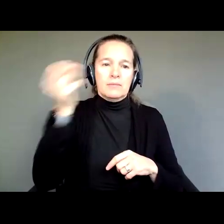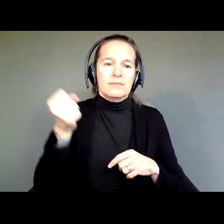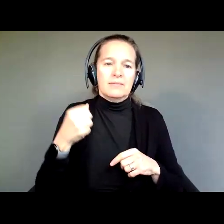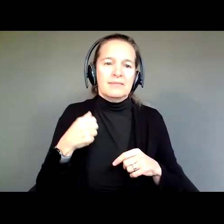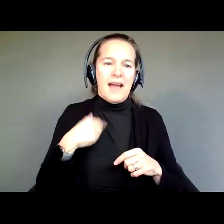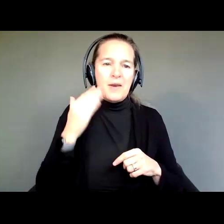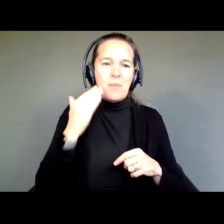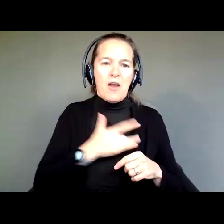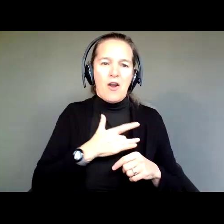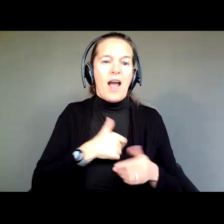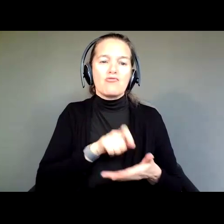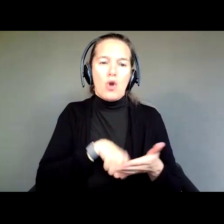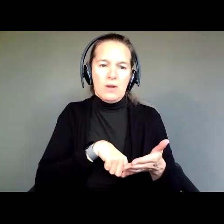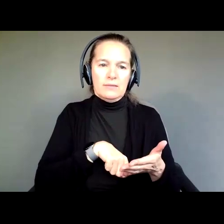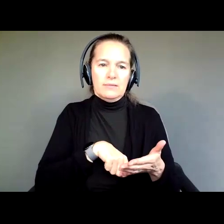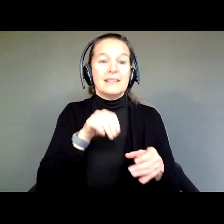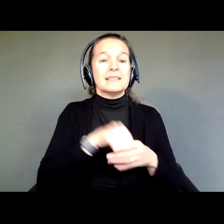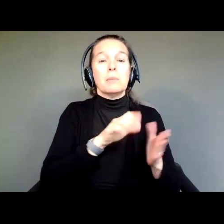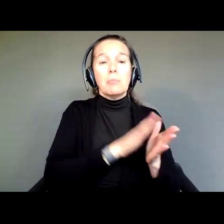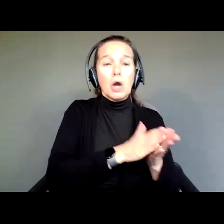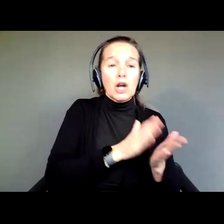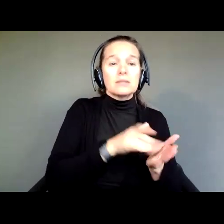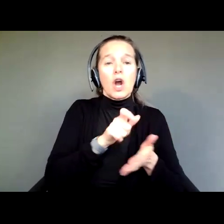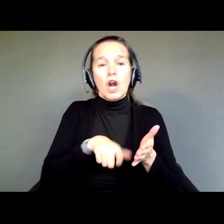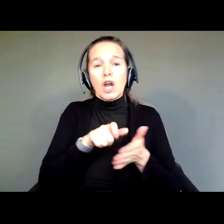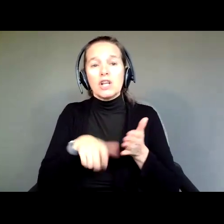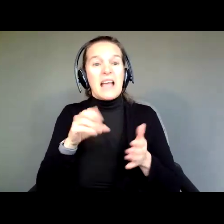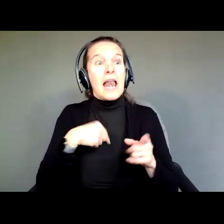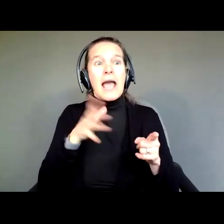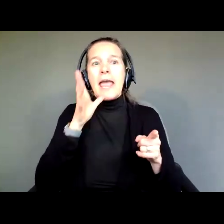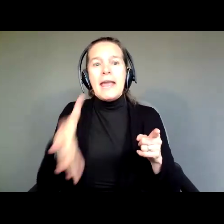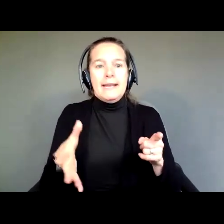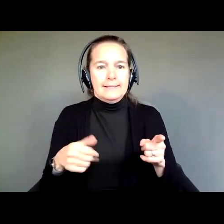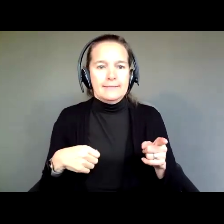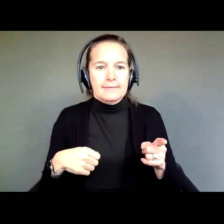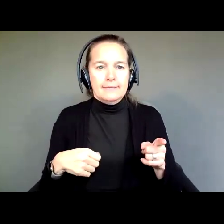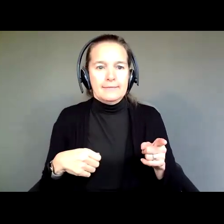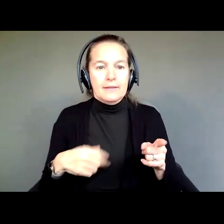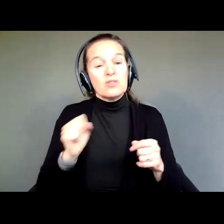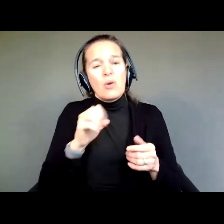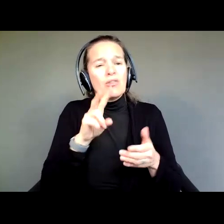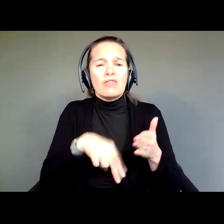It's in textbooks. It's in articles. And I hate it! So, read it if you want, take a screen shot if you want.